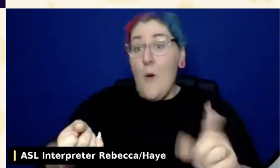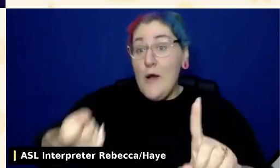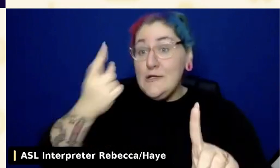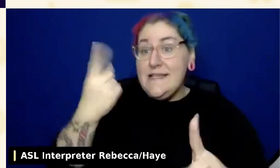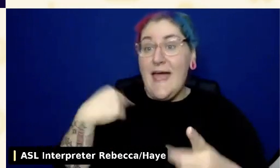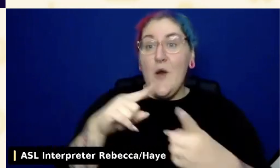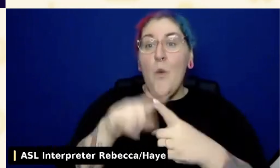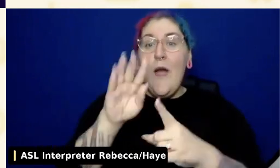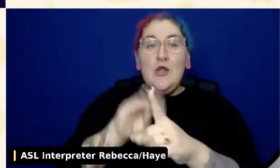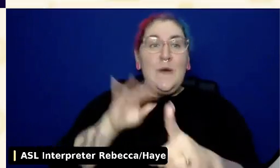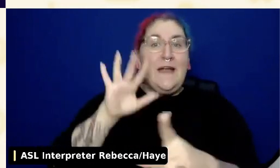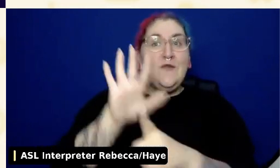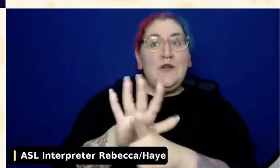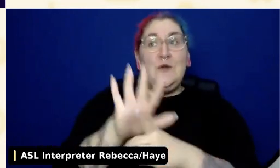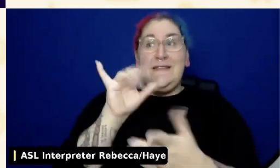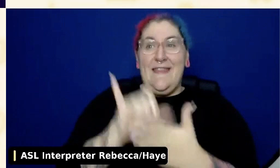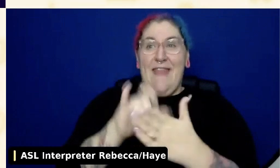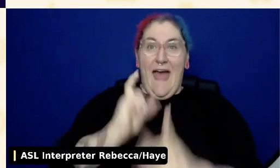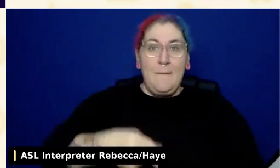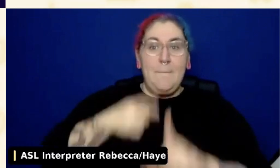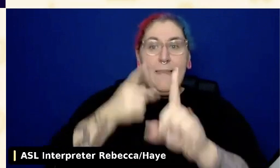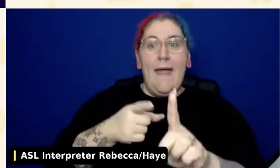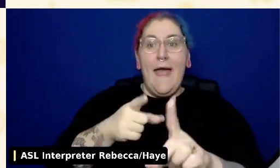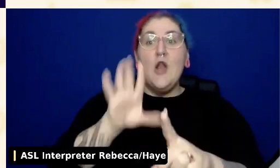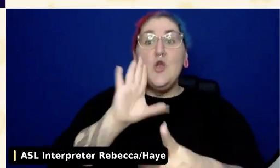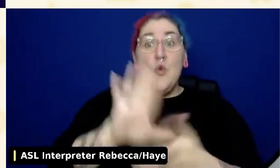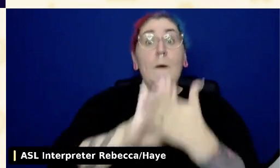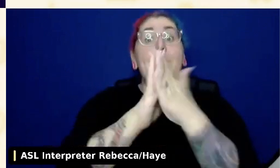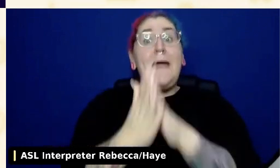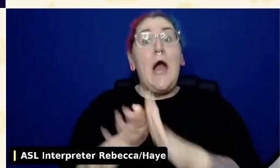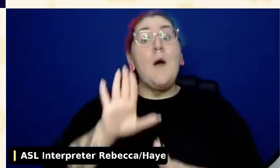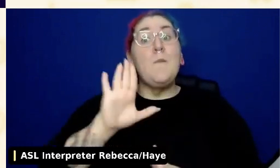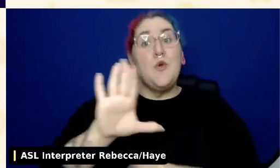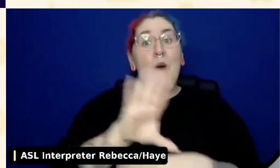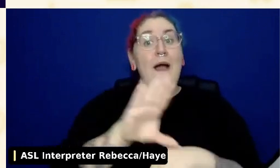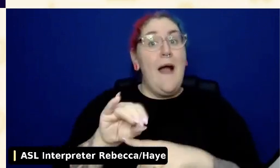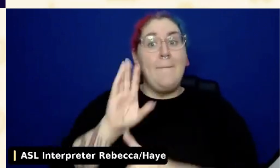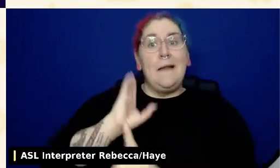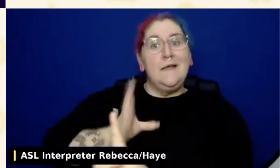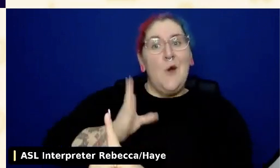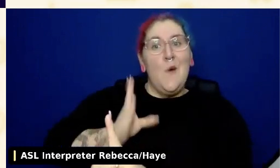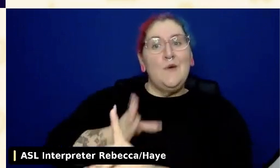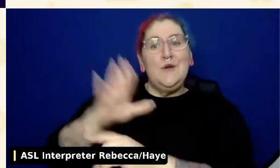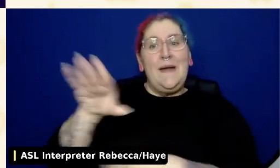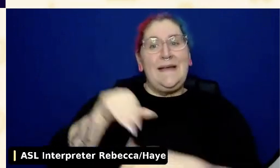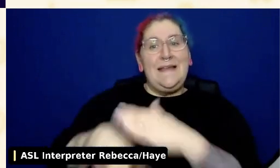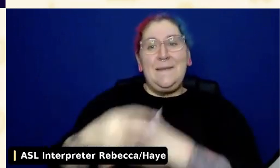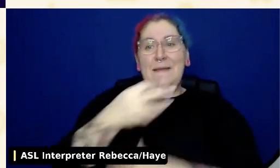So building a really solid knowledge foundation is going to be really critical to your success here.